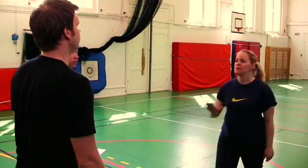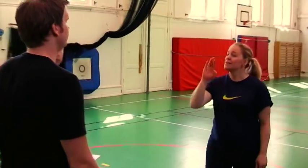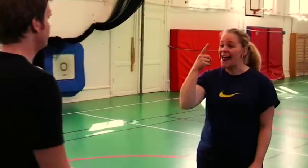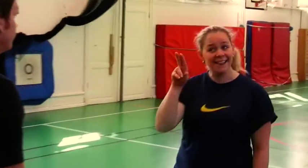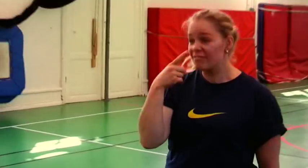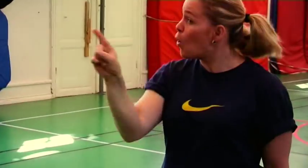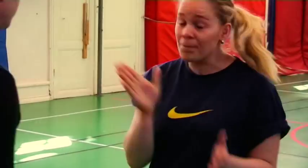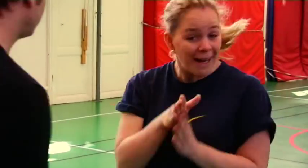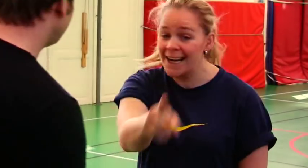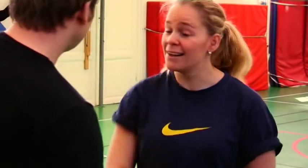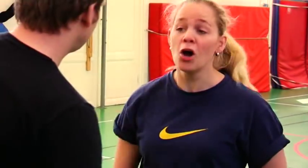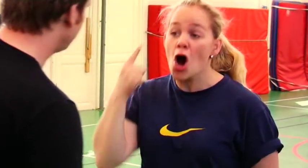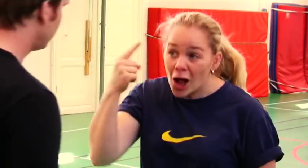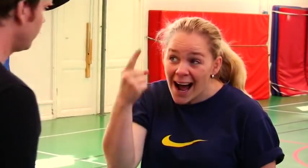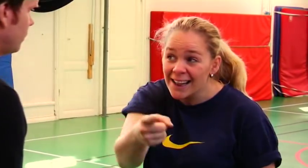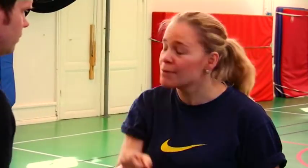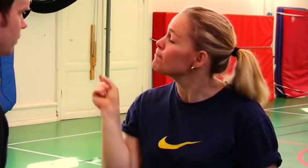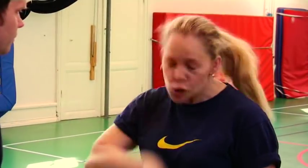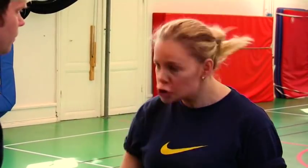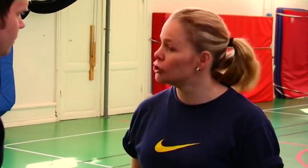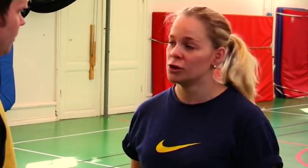Jelena can't join us! She's hearing so she can't join us!